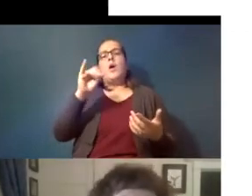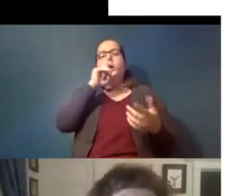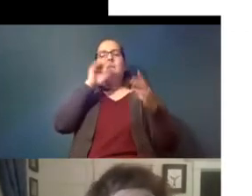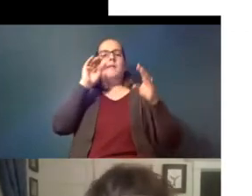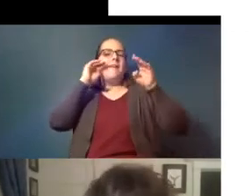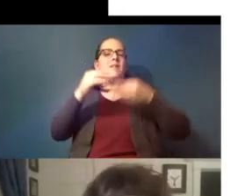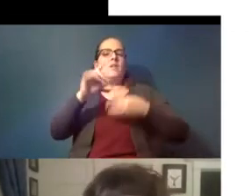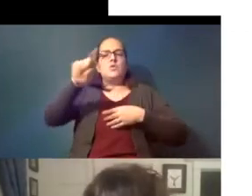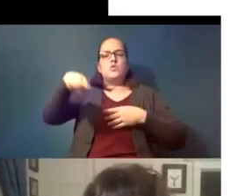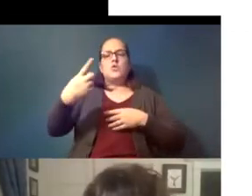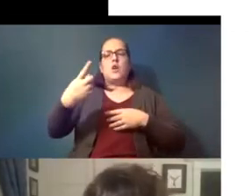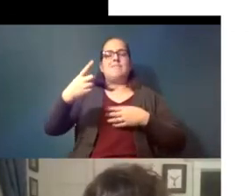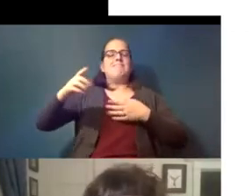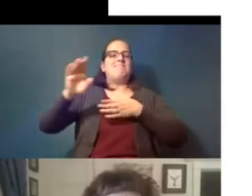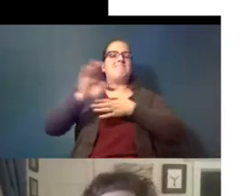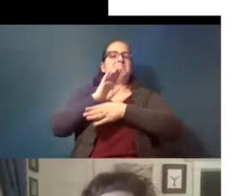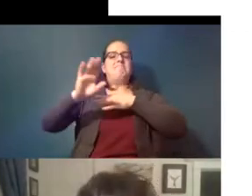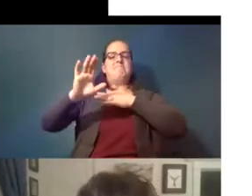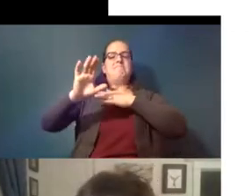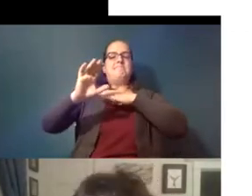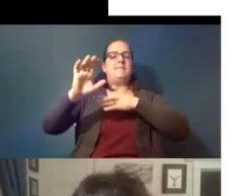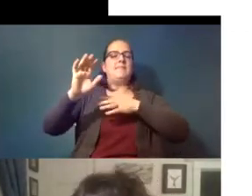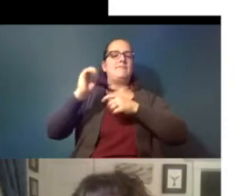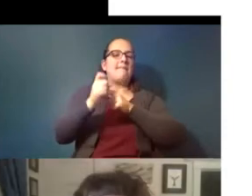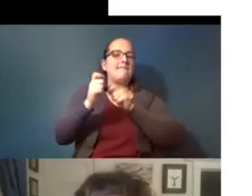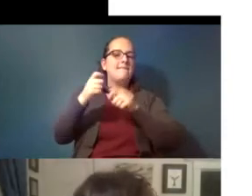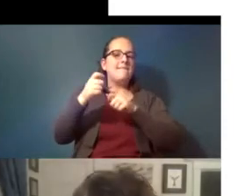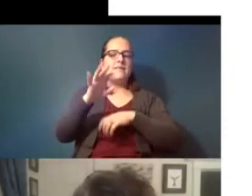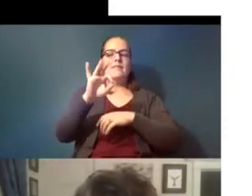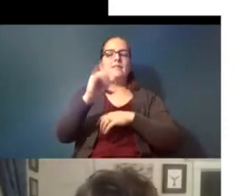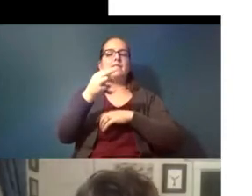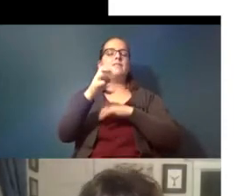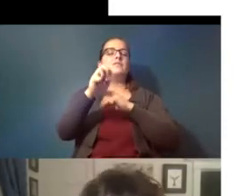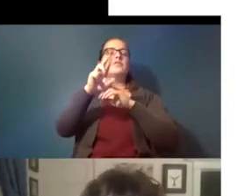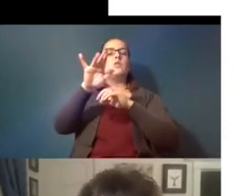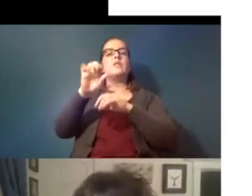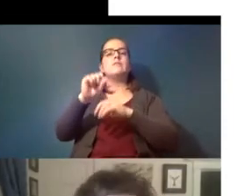commercial fisheries so the species that people are most concerned about because we're we're